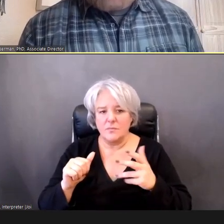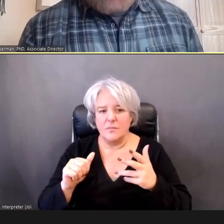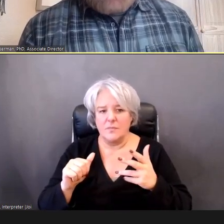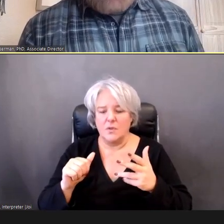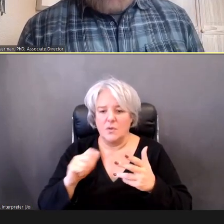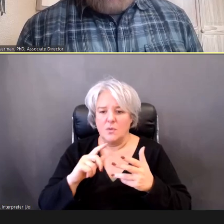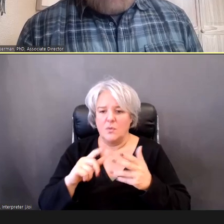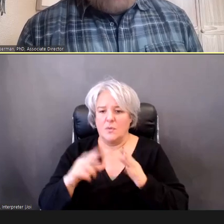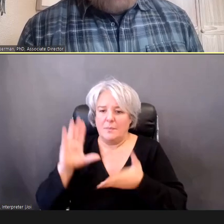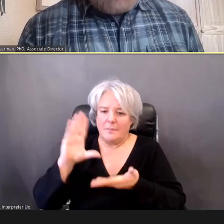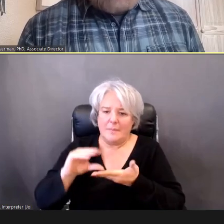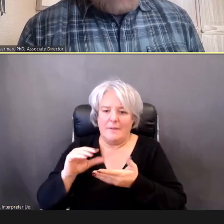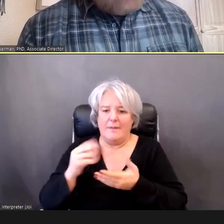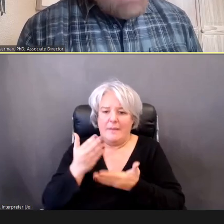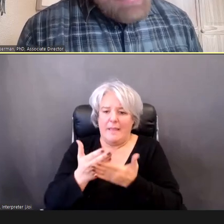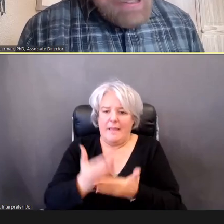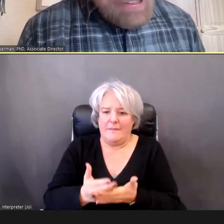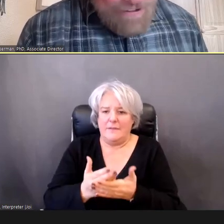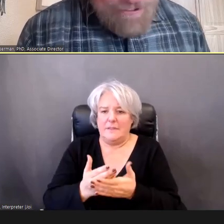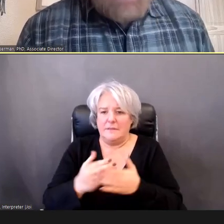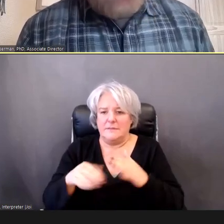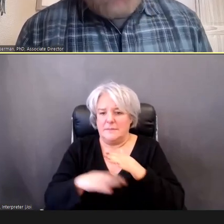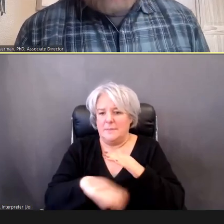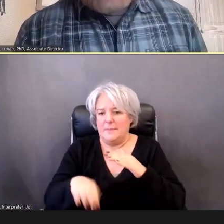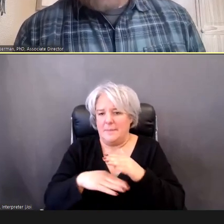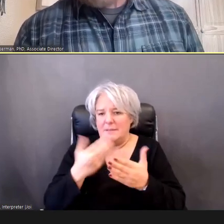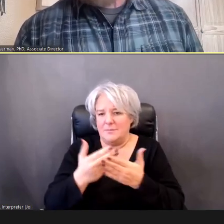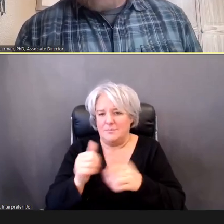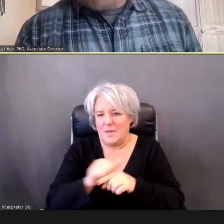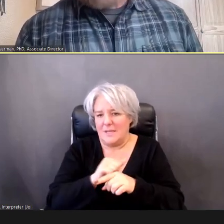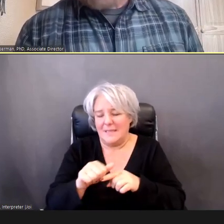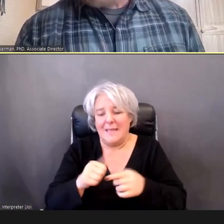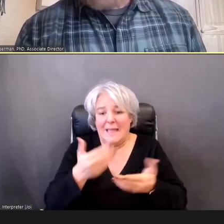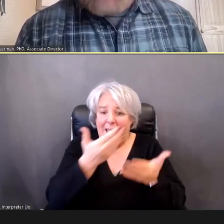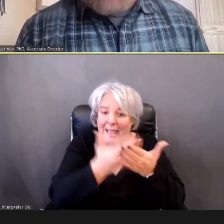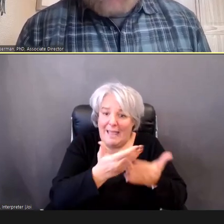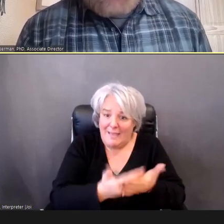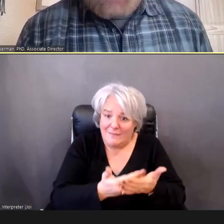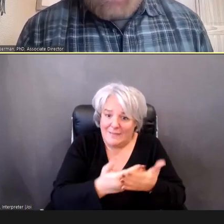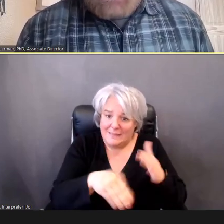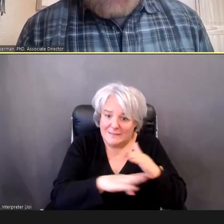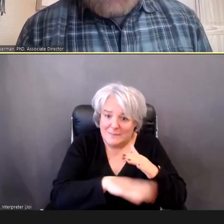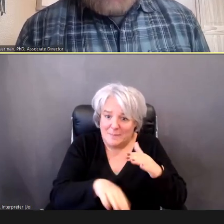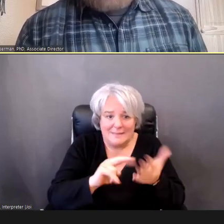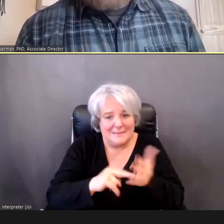evidence-based doesn't mean that it's easy. And so...